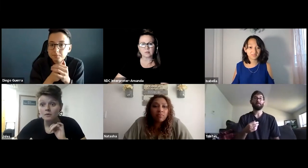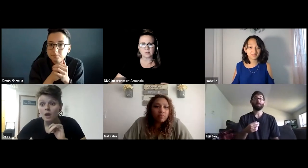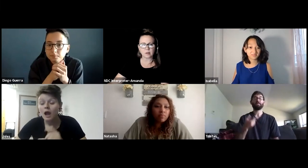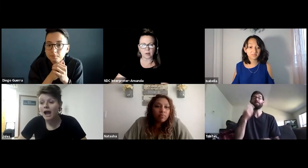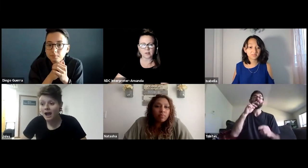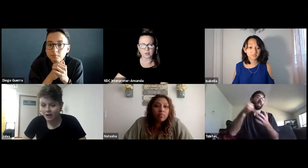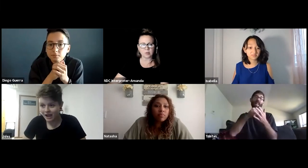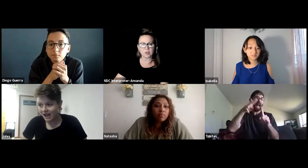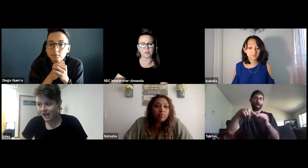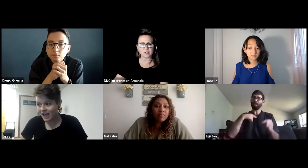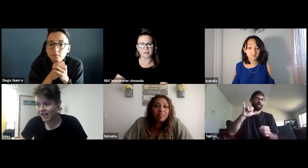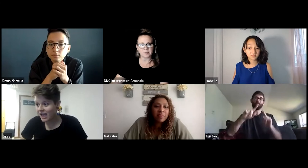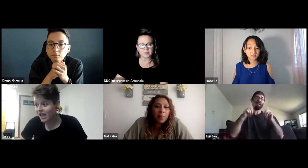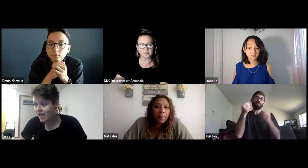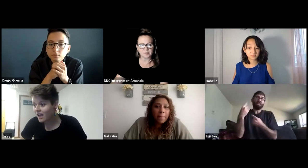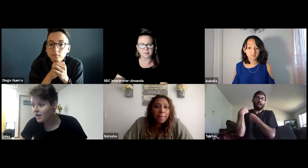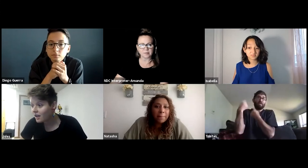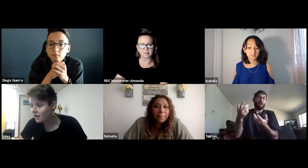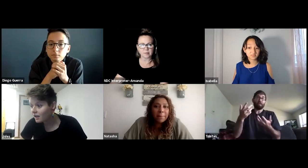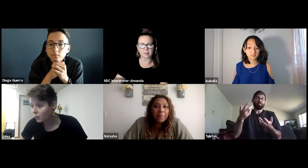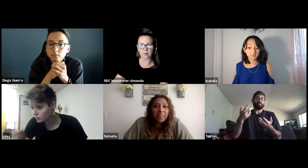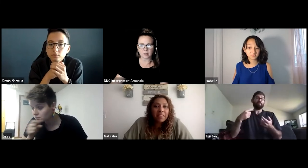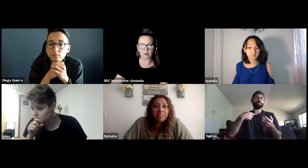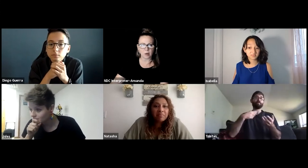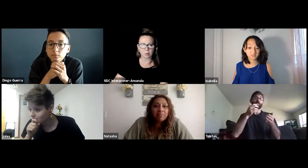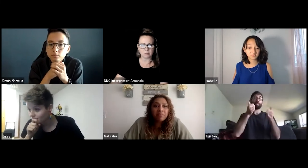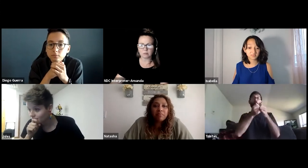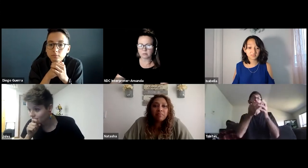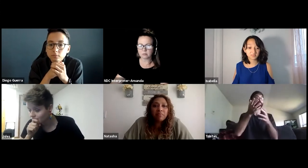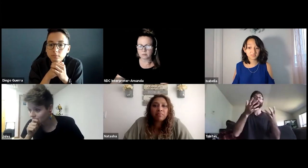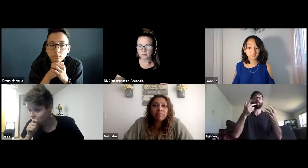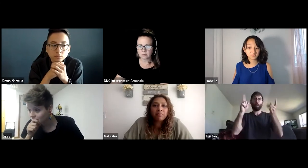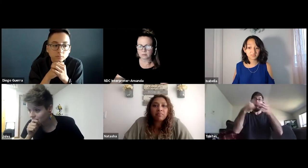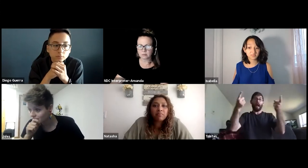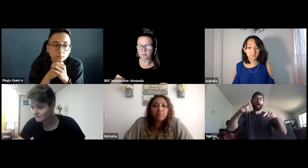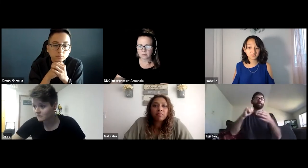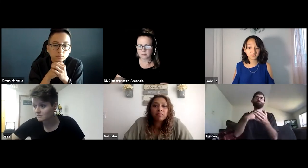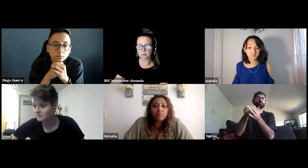Tristan first. This is Tristan.